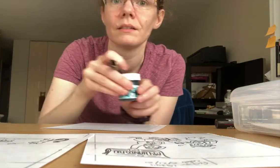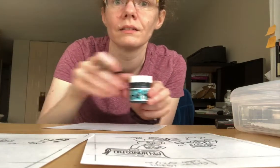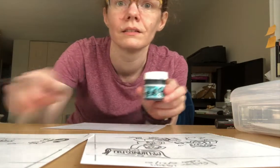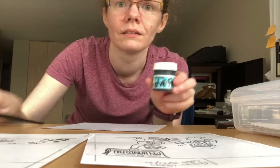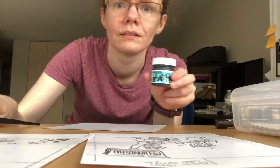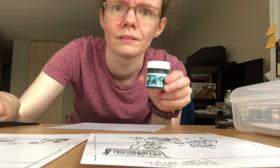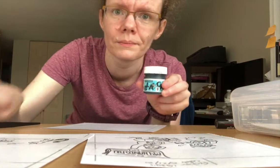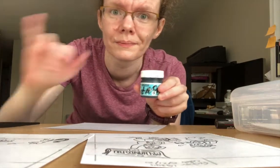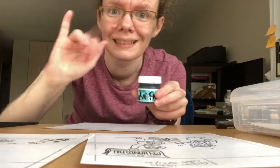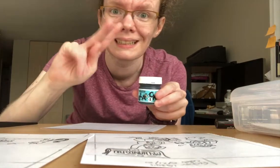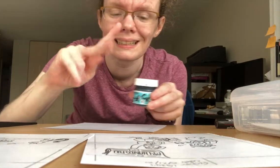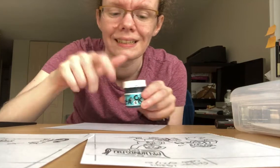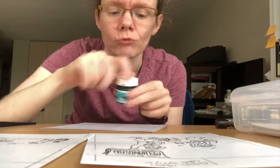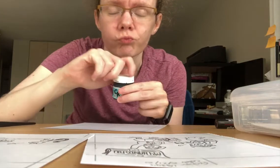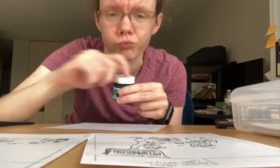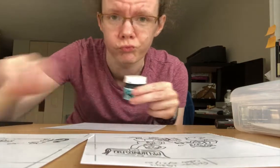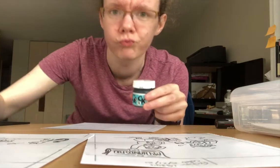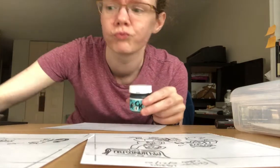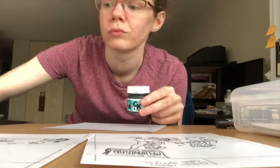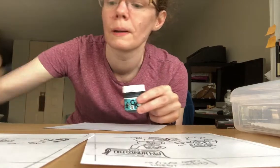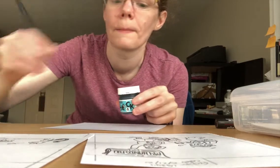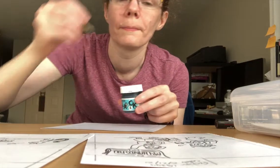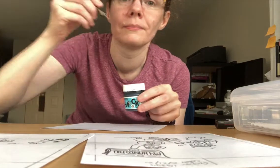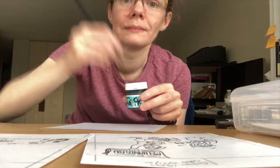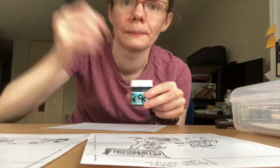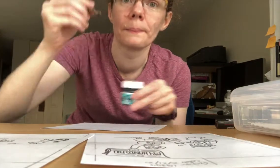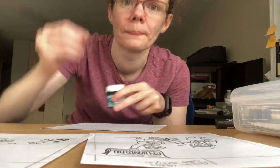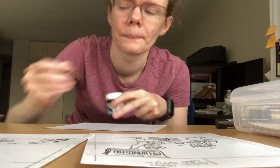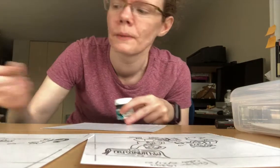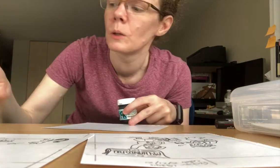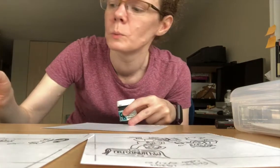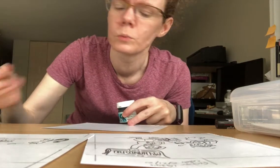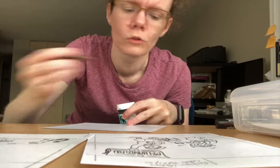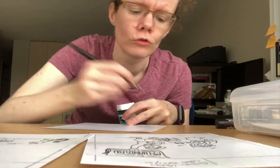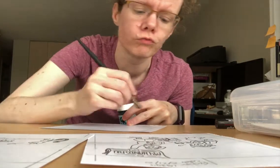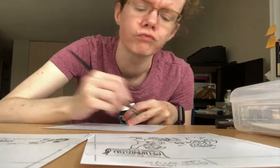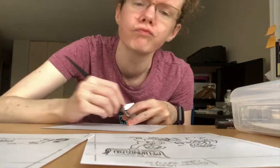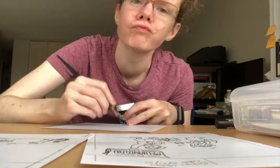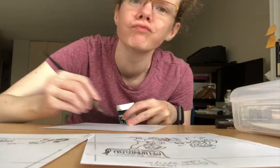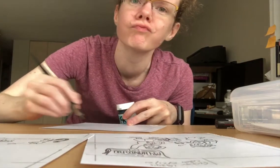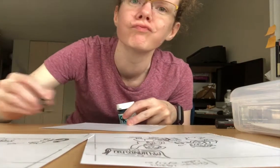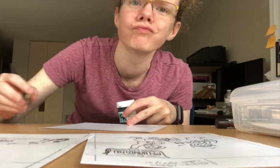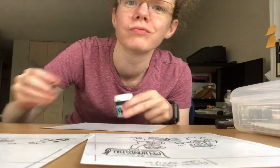The nib is dipped into an ink bottle before inking the pencils on paper.